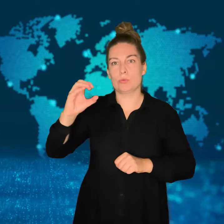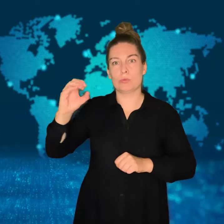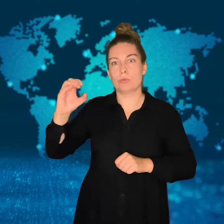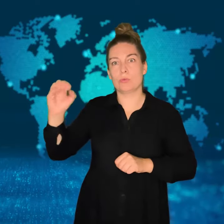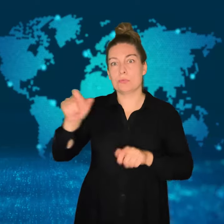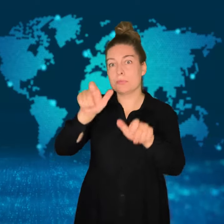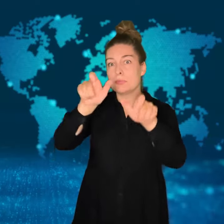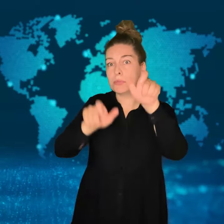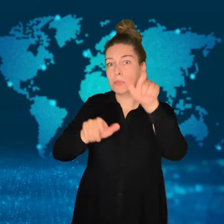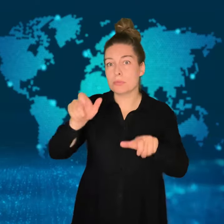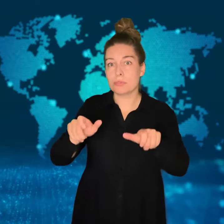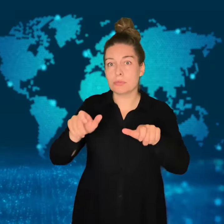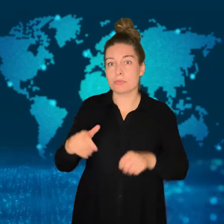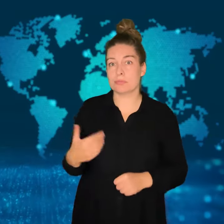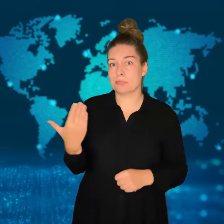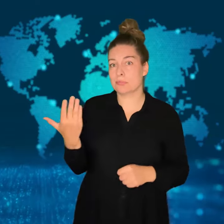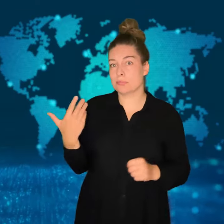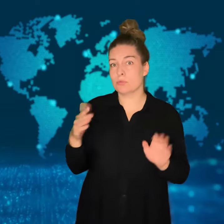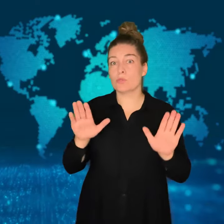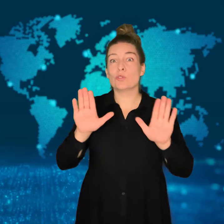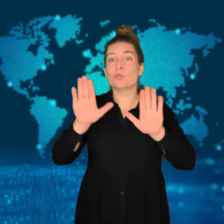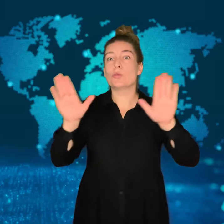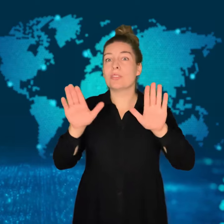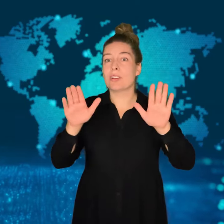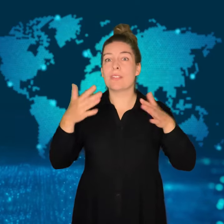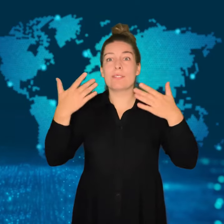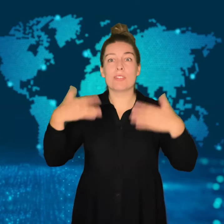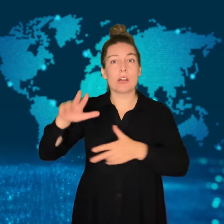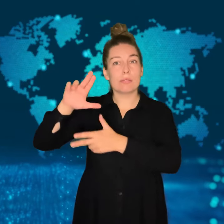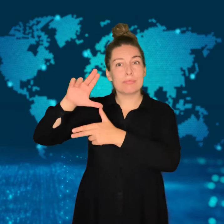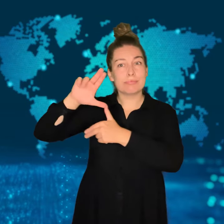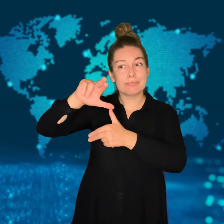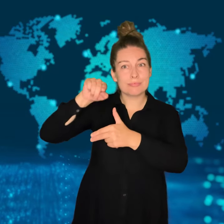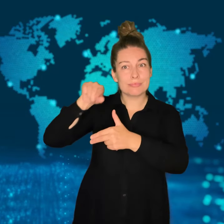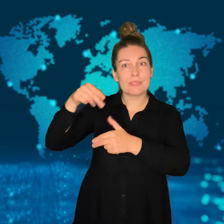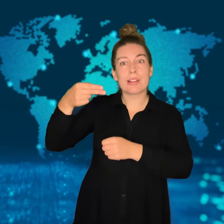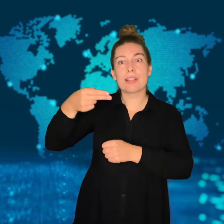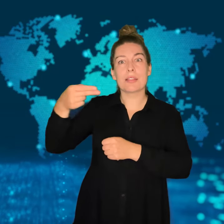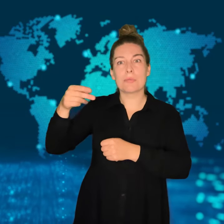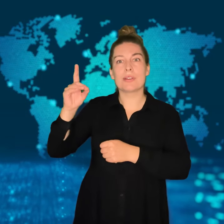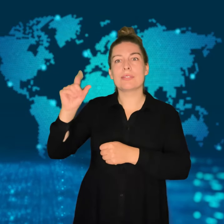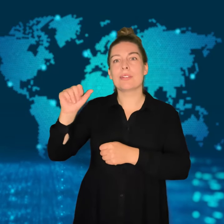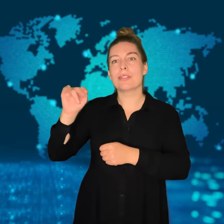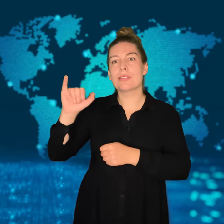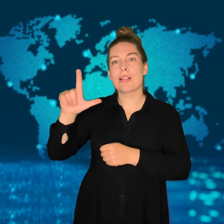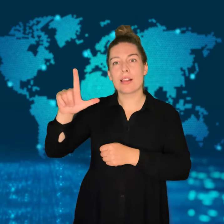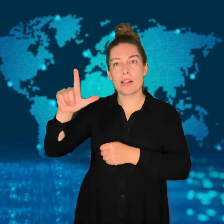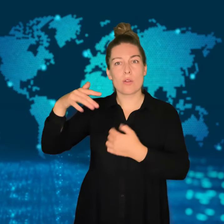the flooding. On Sunday, Storm Daniel made landfall in Libya.